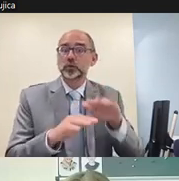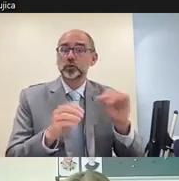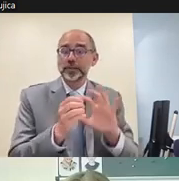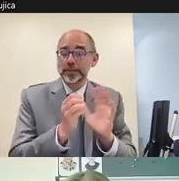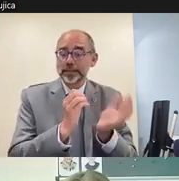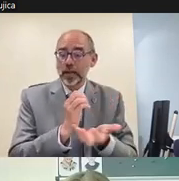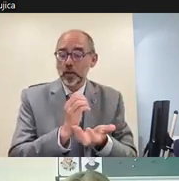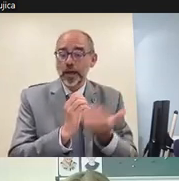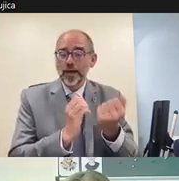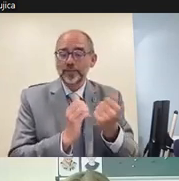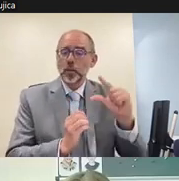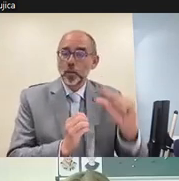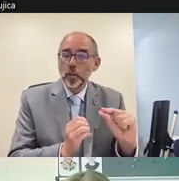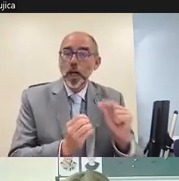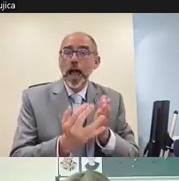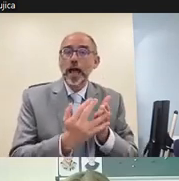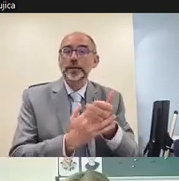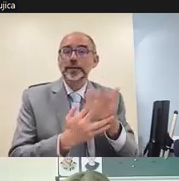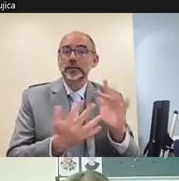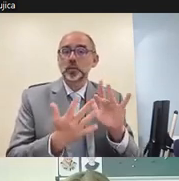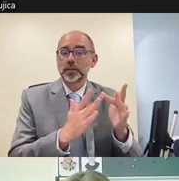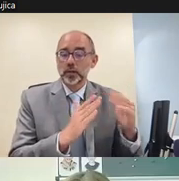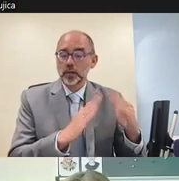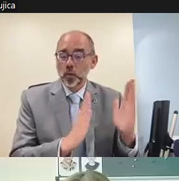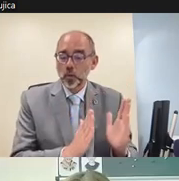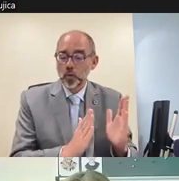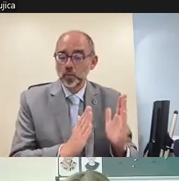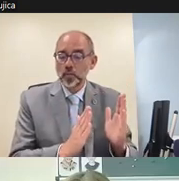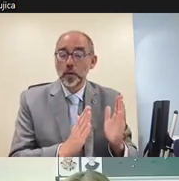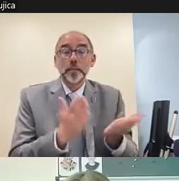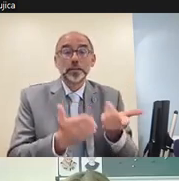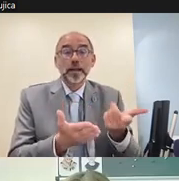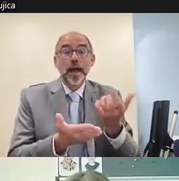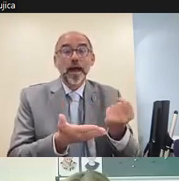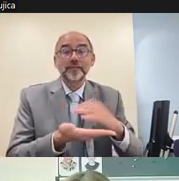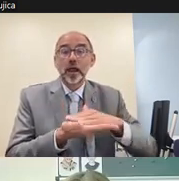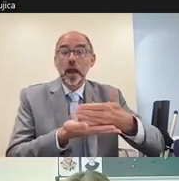laptops were given to their hearing siblings de-prioritizing deaf children's education